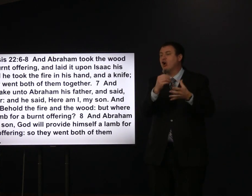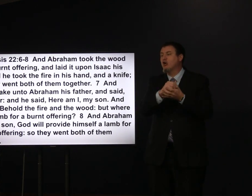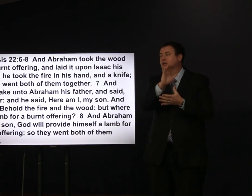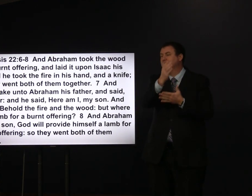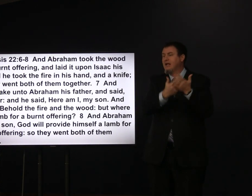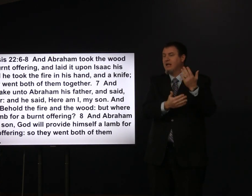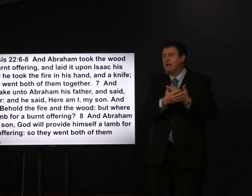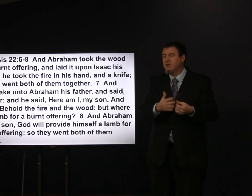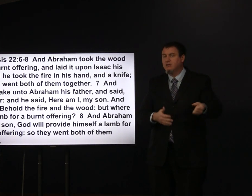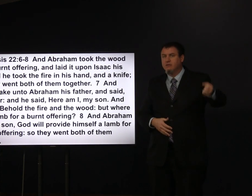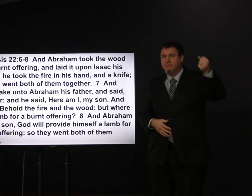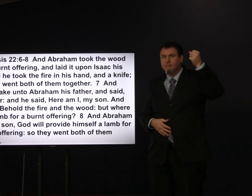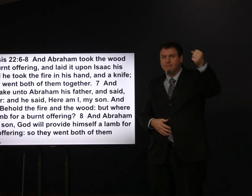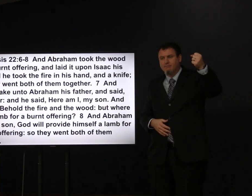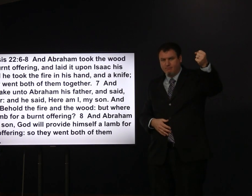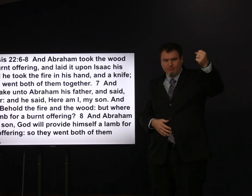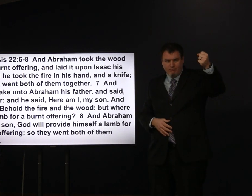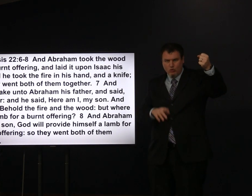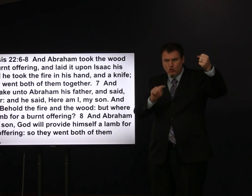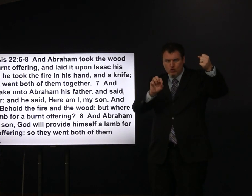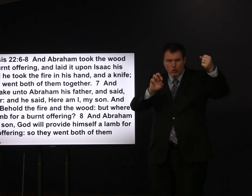and he took the fire in his hand